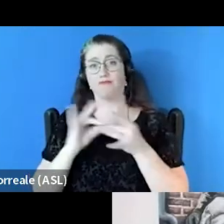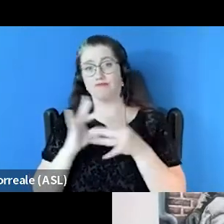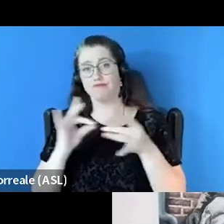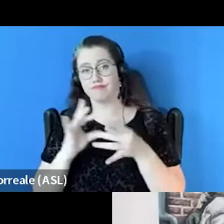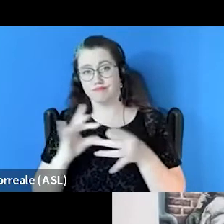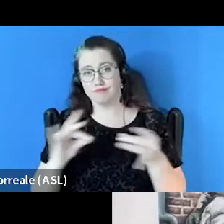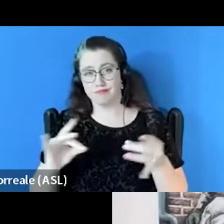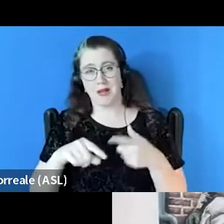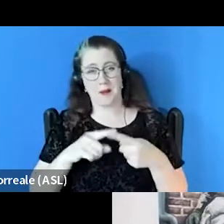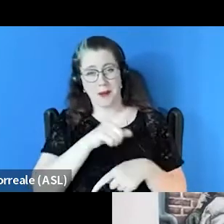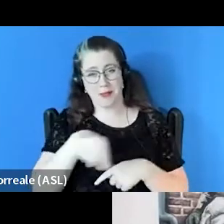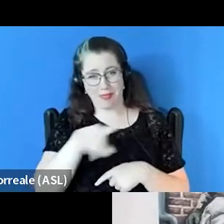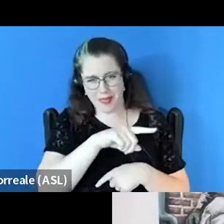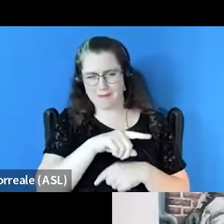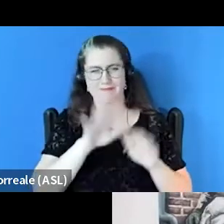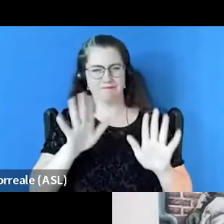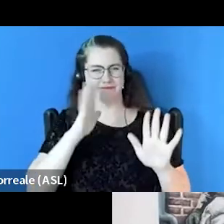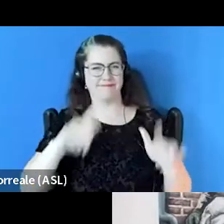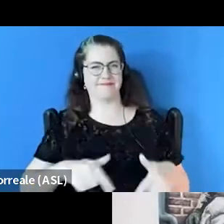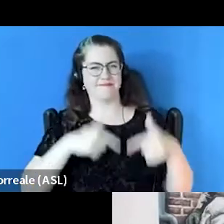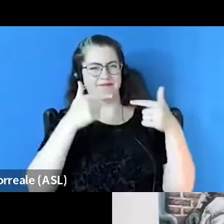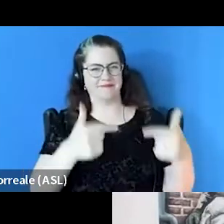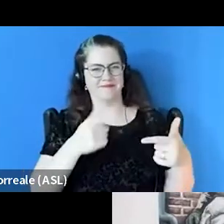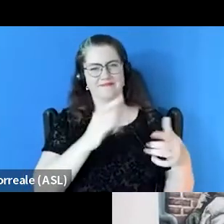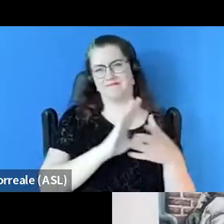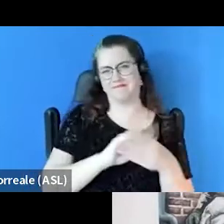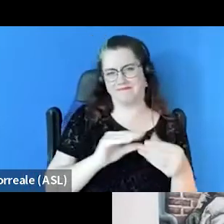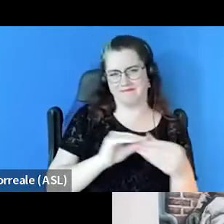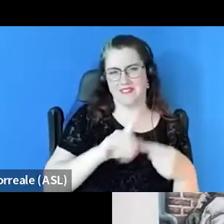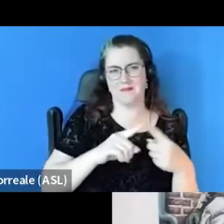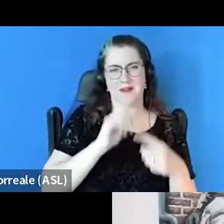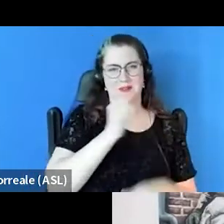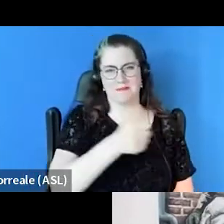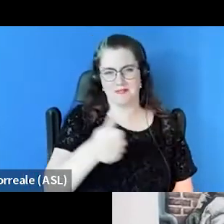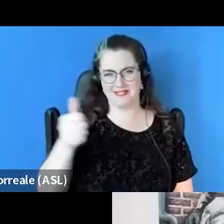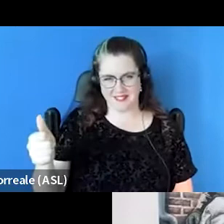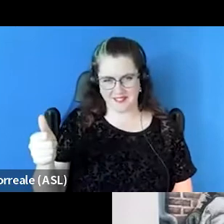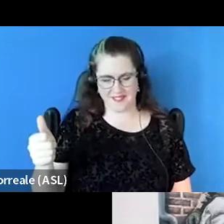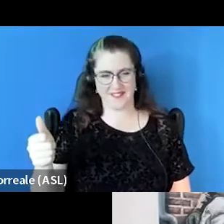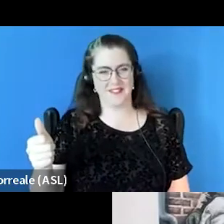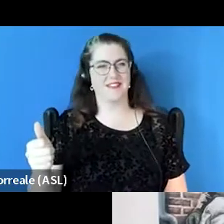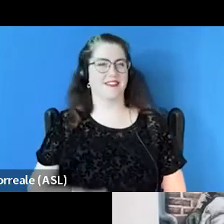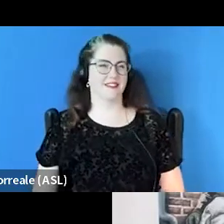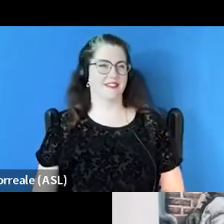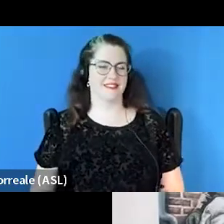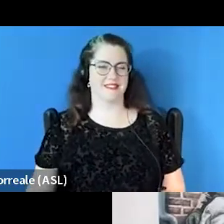I wanna let them tell you more about who they are and the organizations they represent.